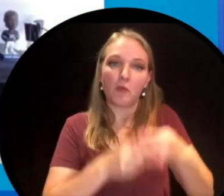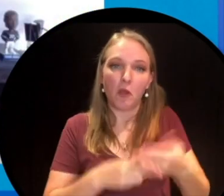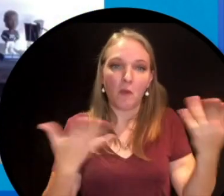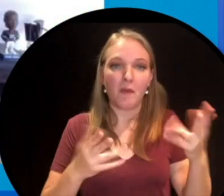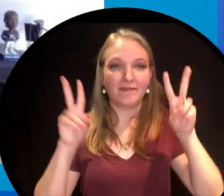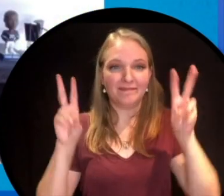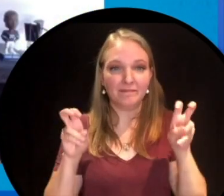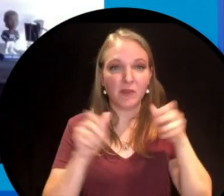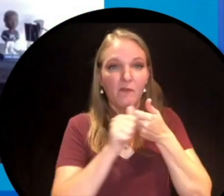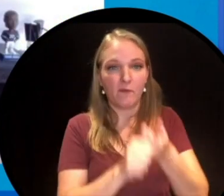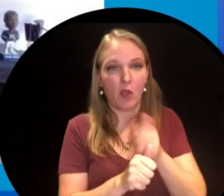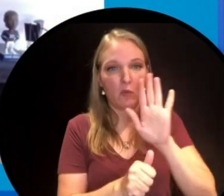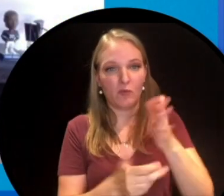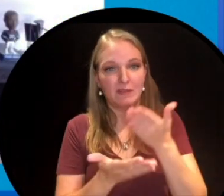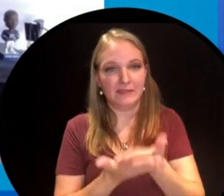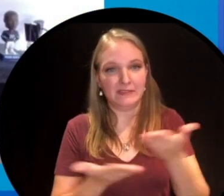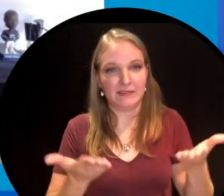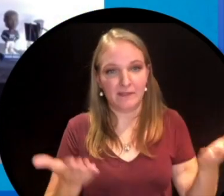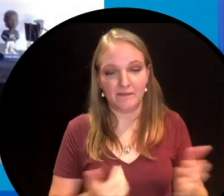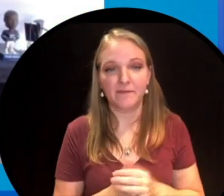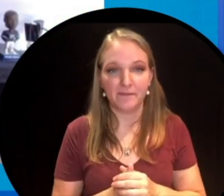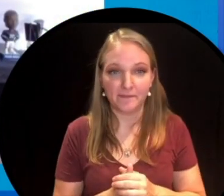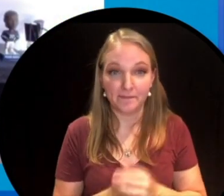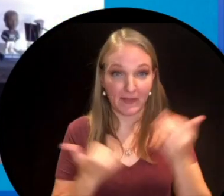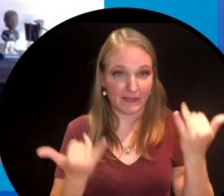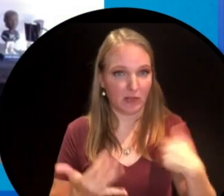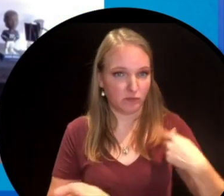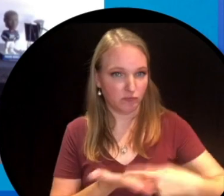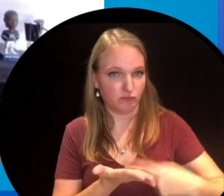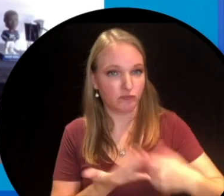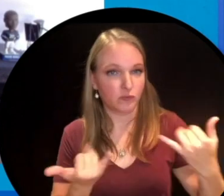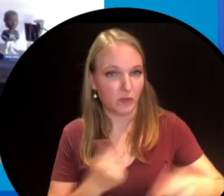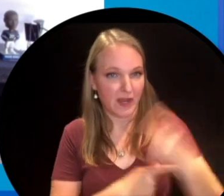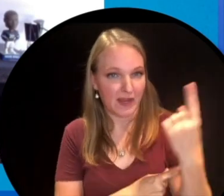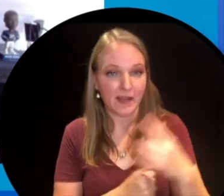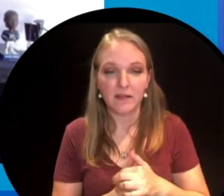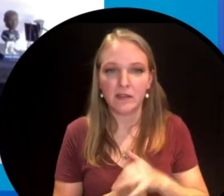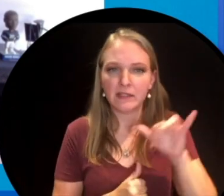Which is the book that I'm here to talk about today. Now what this book is actually about,